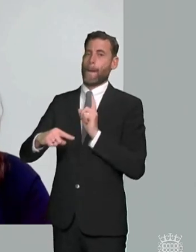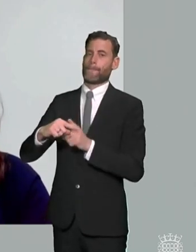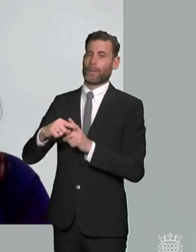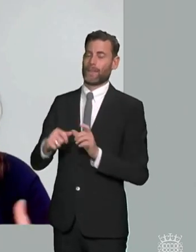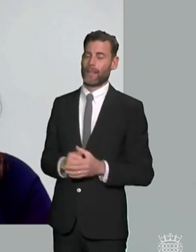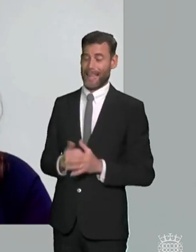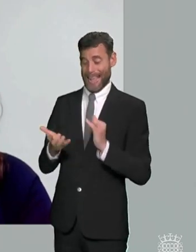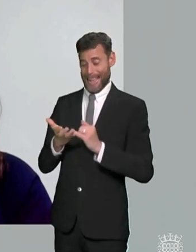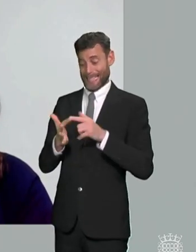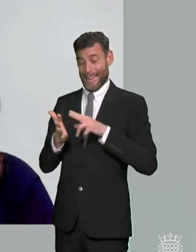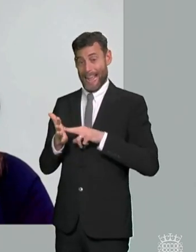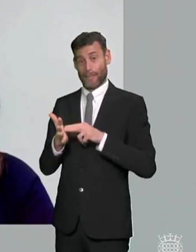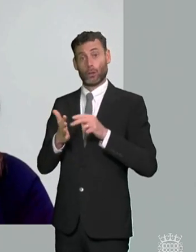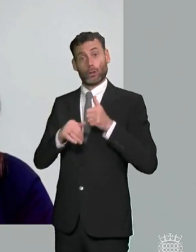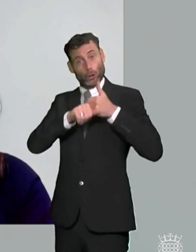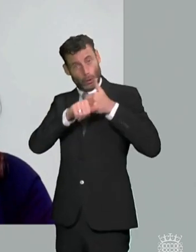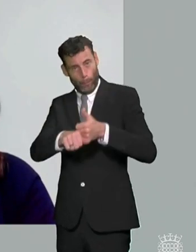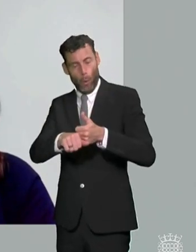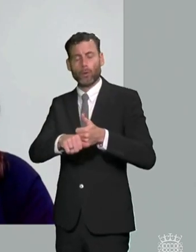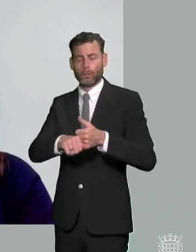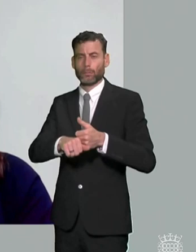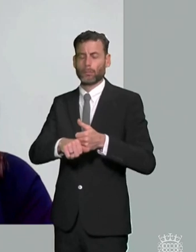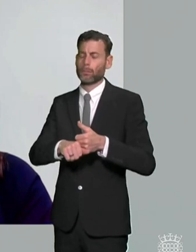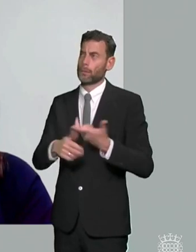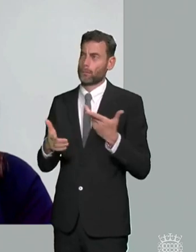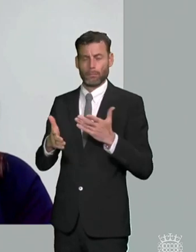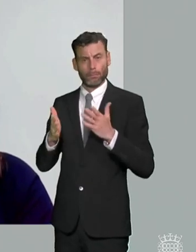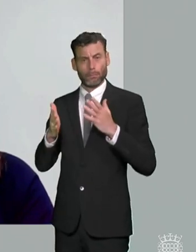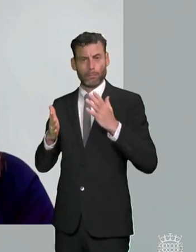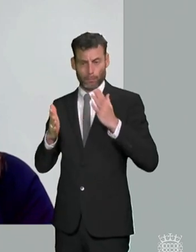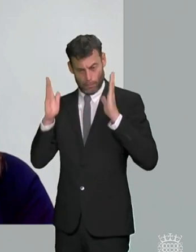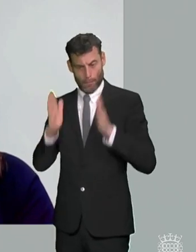phishing we definitely see that as a positive and actually we were concerned that the extended